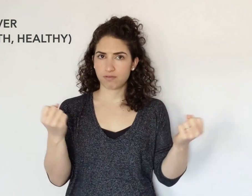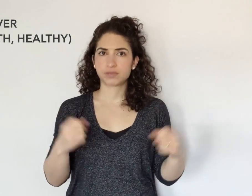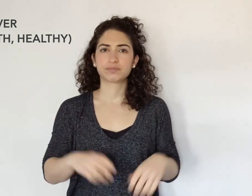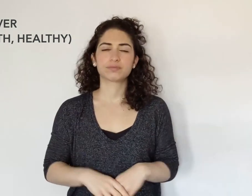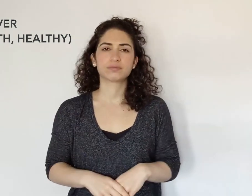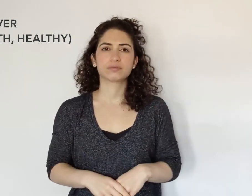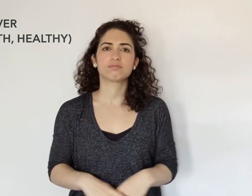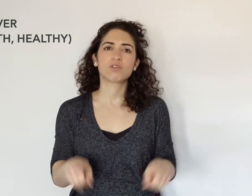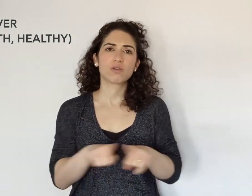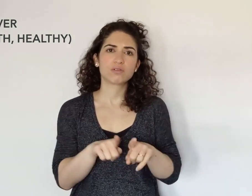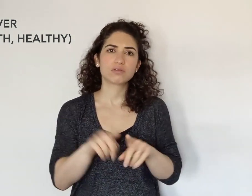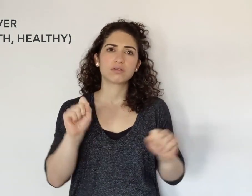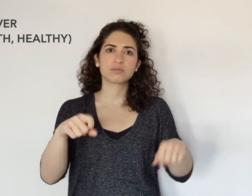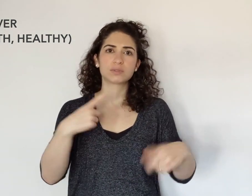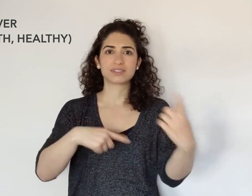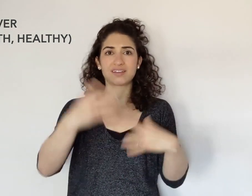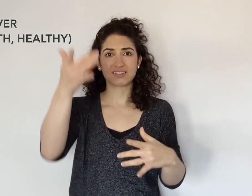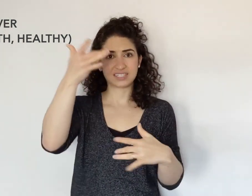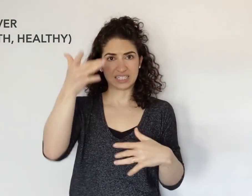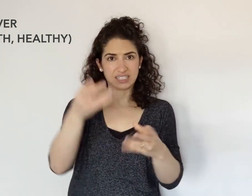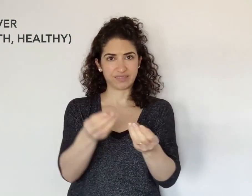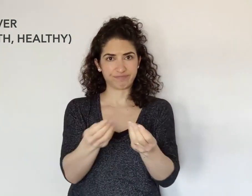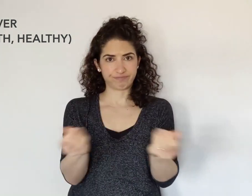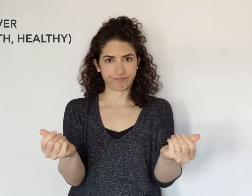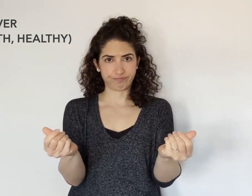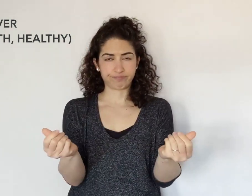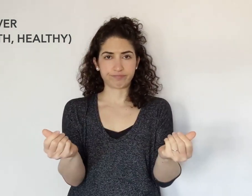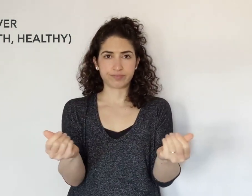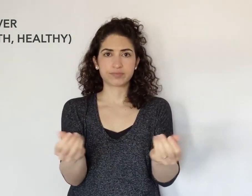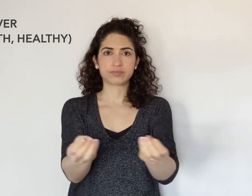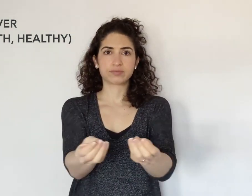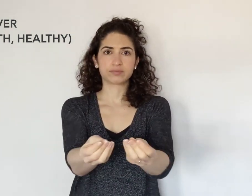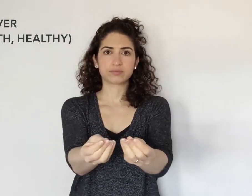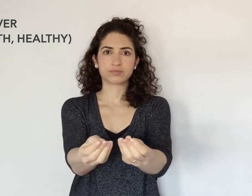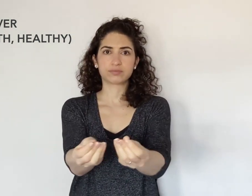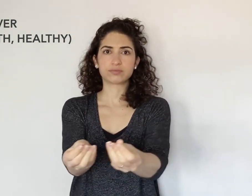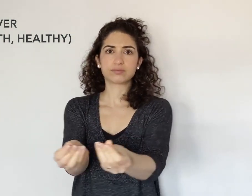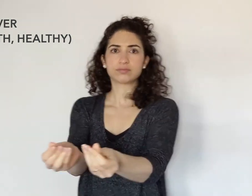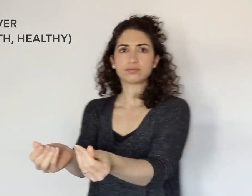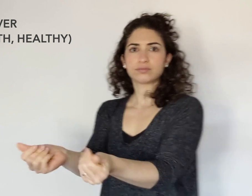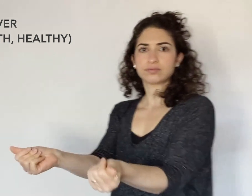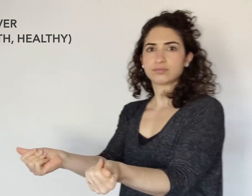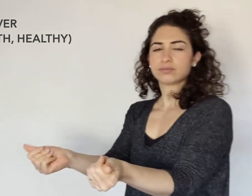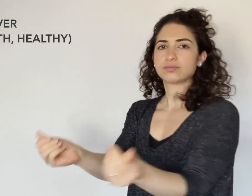RECOVER. You'll also -- might see the sign that a sickness RESOLVED.